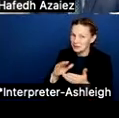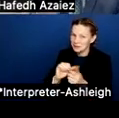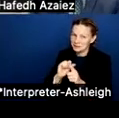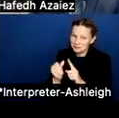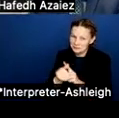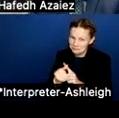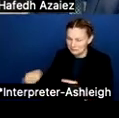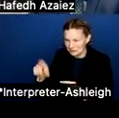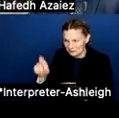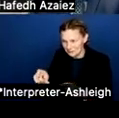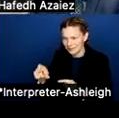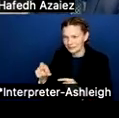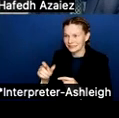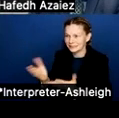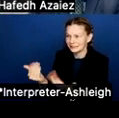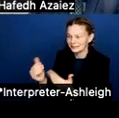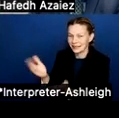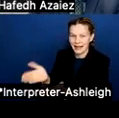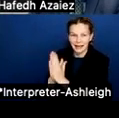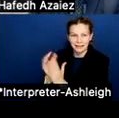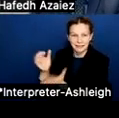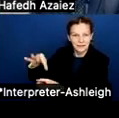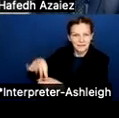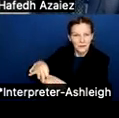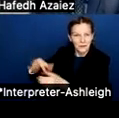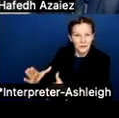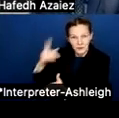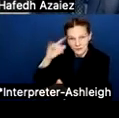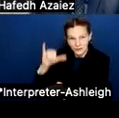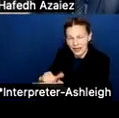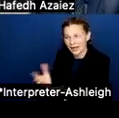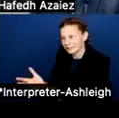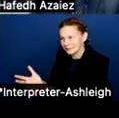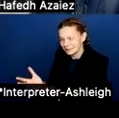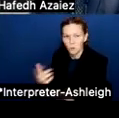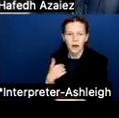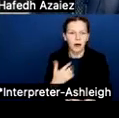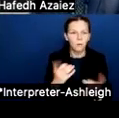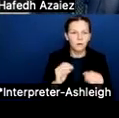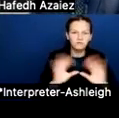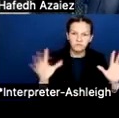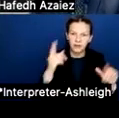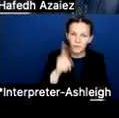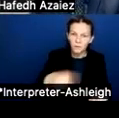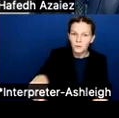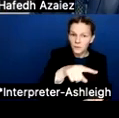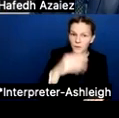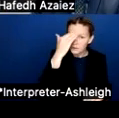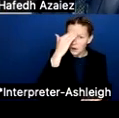and asking the voters for that. So I just wanna make sure that our community knows or our listeners know exactly what happened last year.